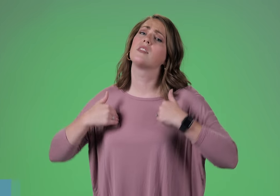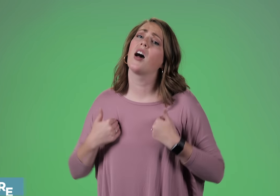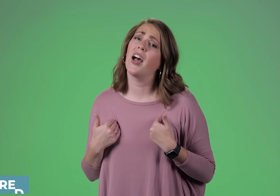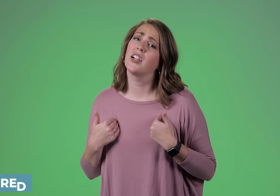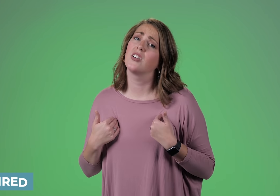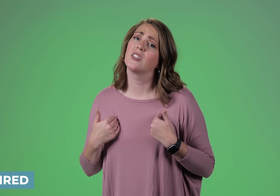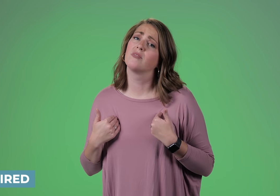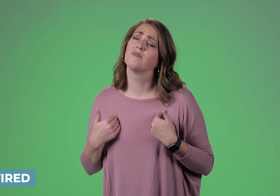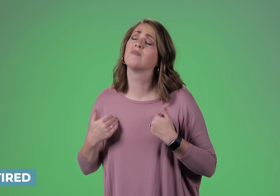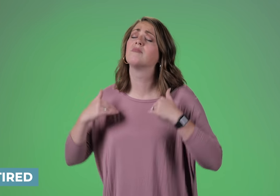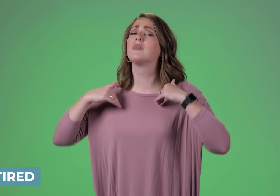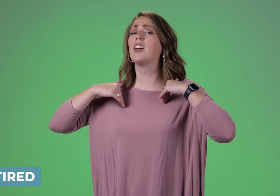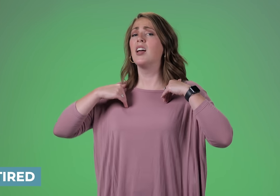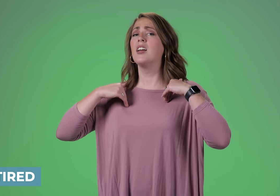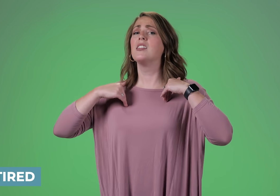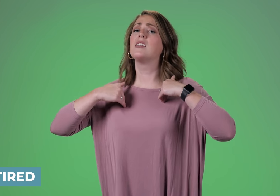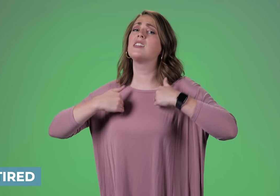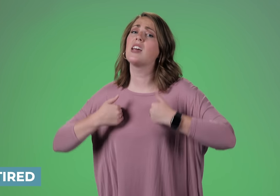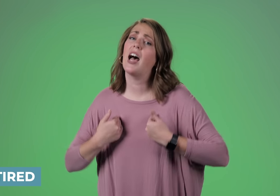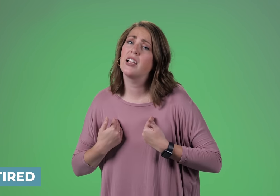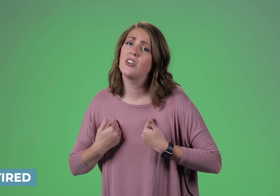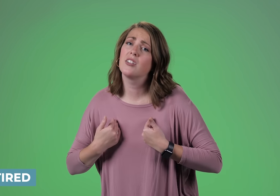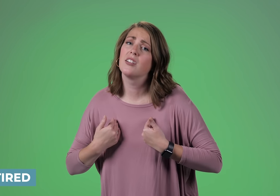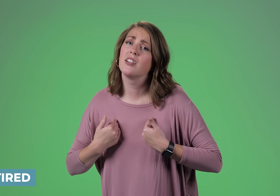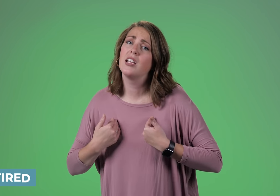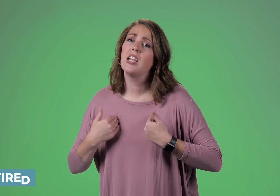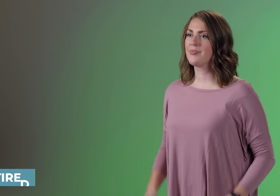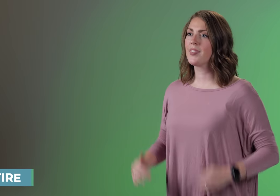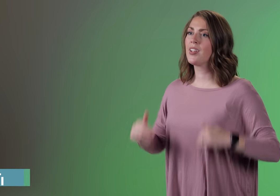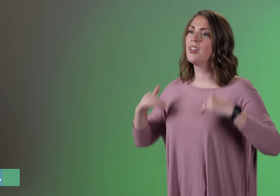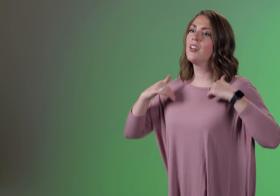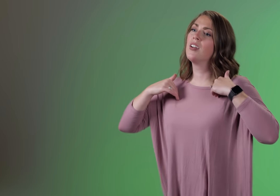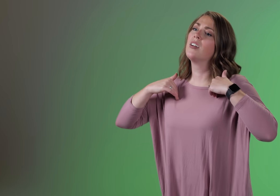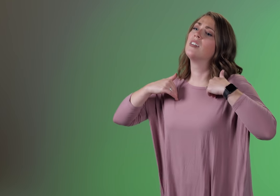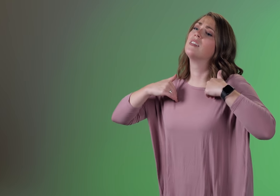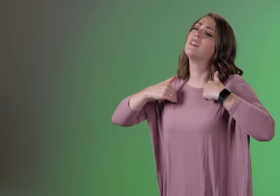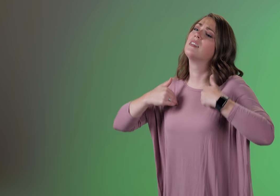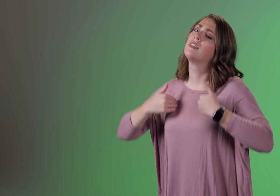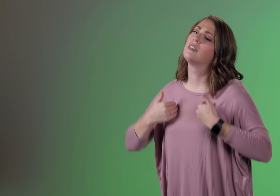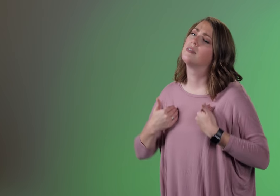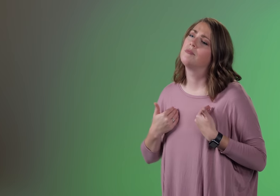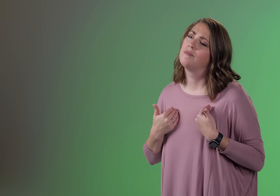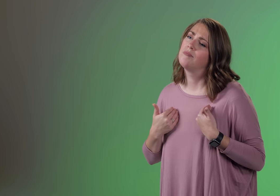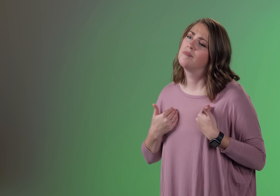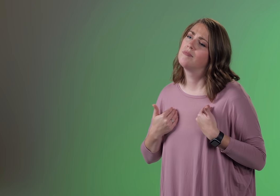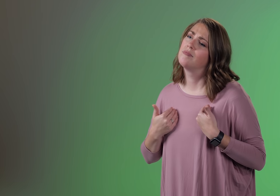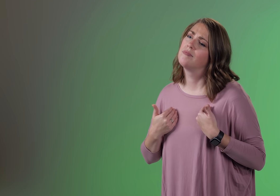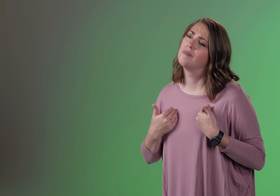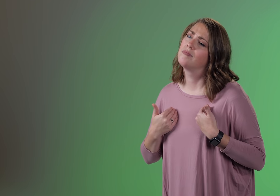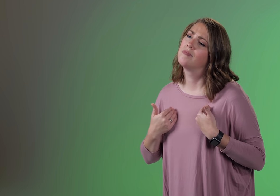TIRED TIRED It's showing your body slumped over when you're tired.